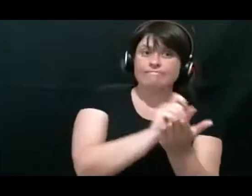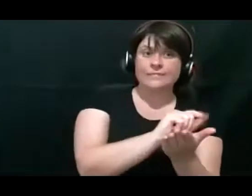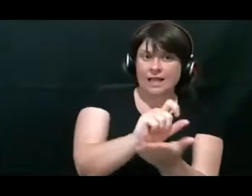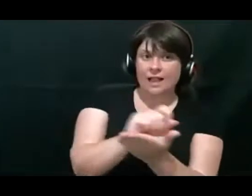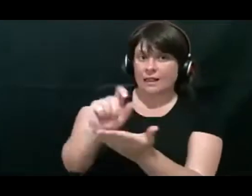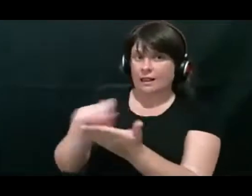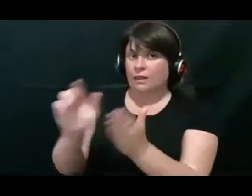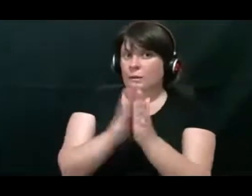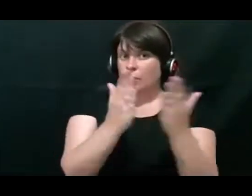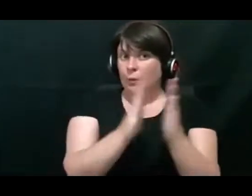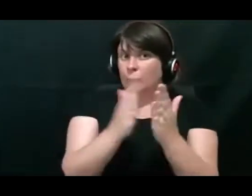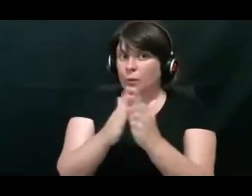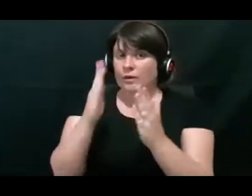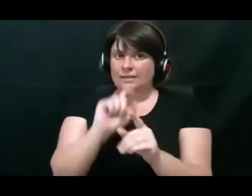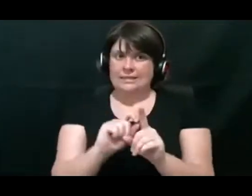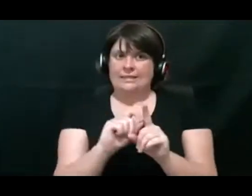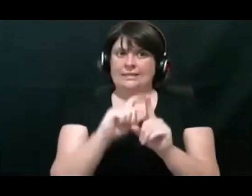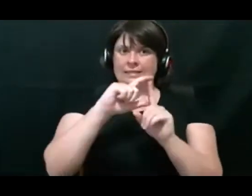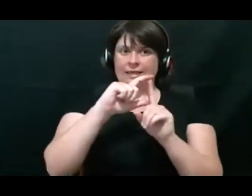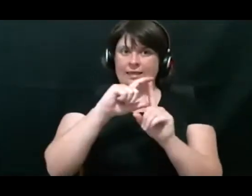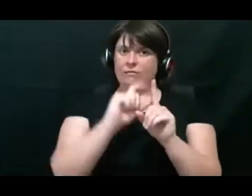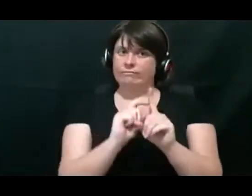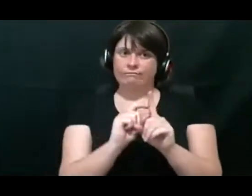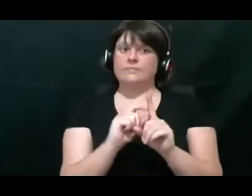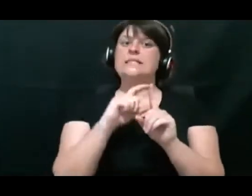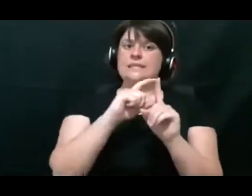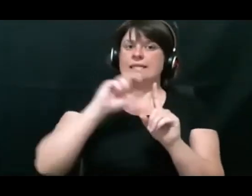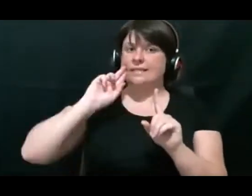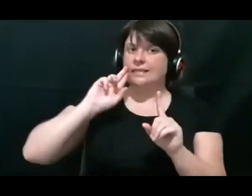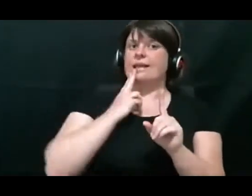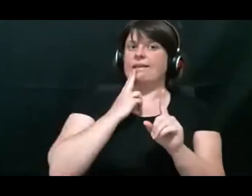being capital D Deaf.